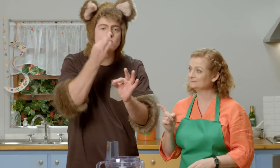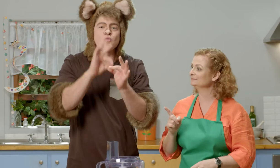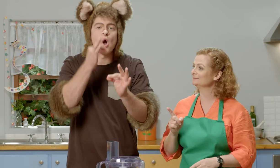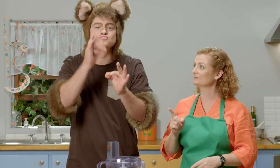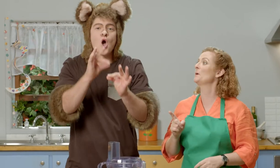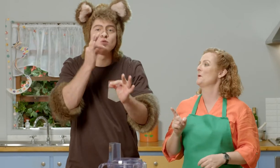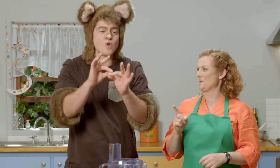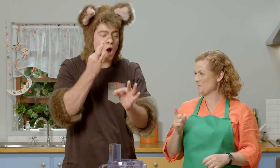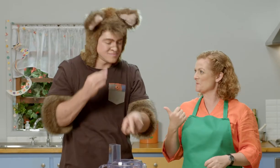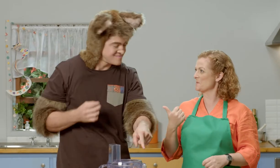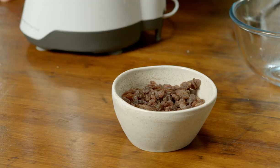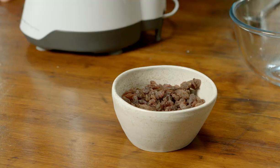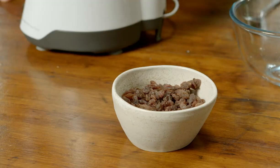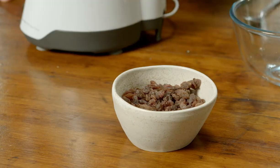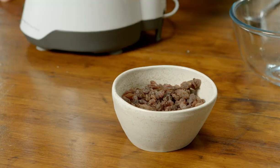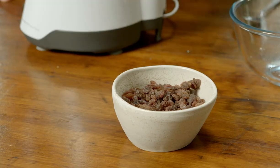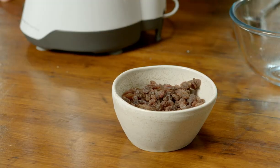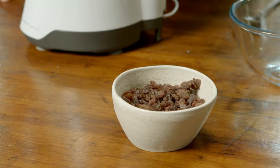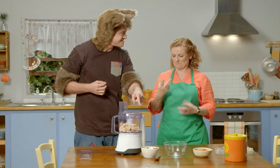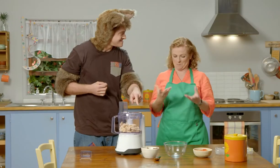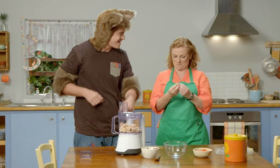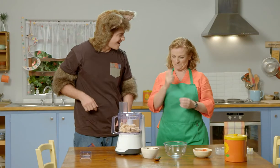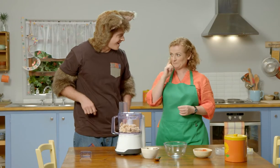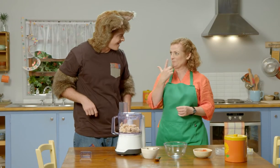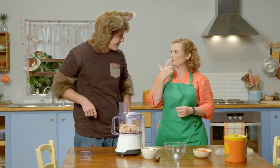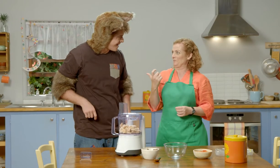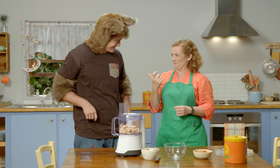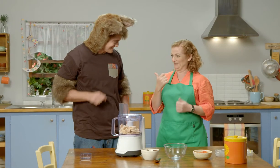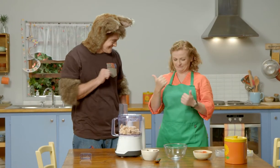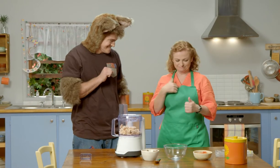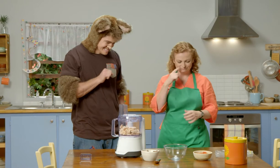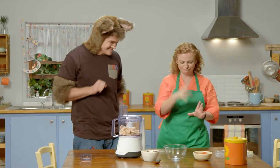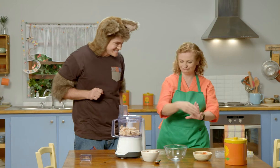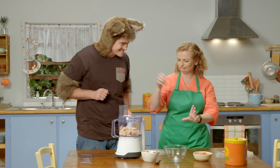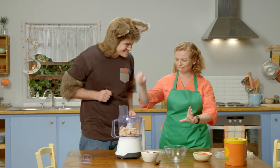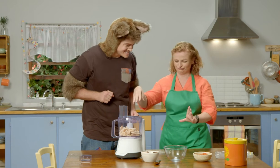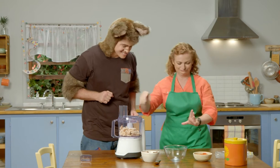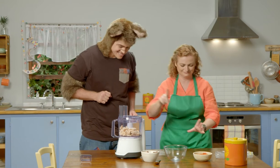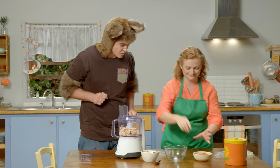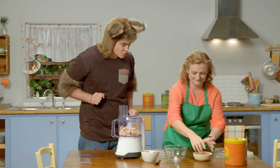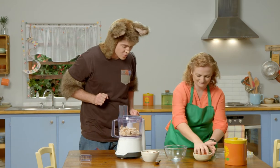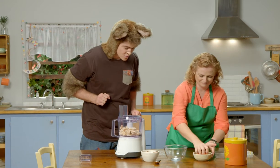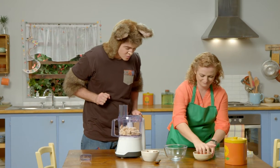And I found sultanas. Oh, that will taste great together. Let's put some in.